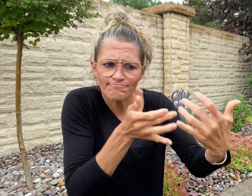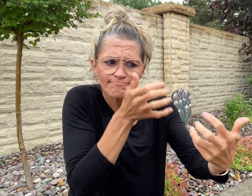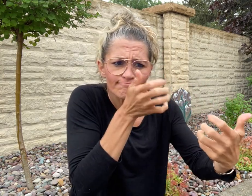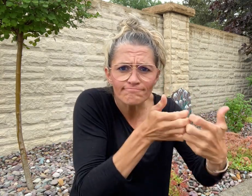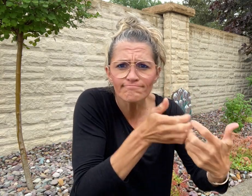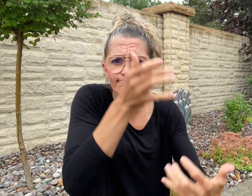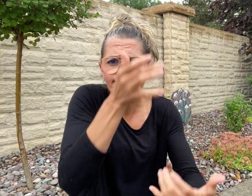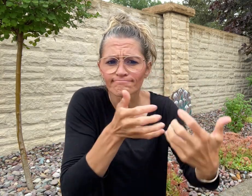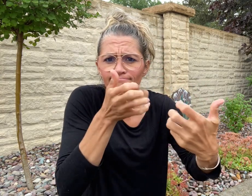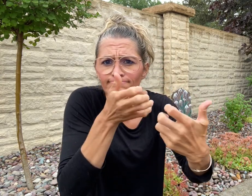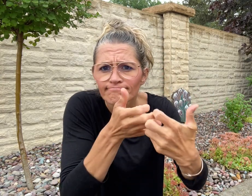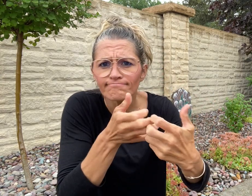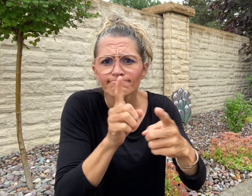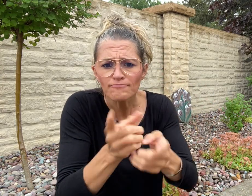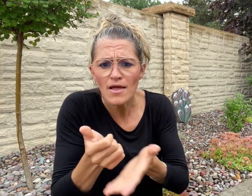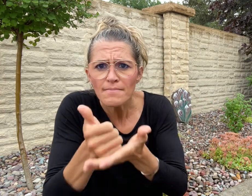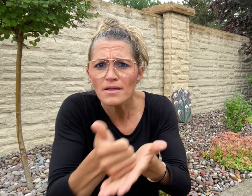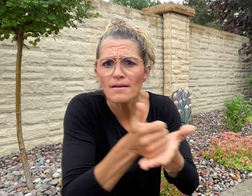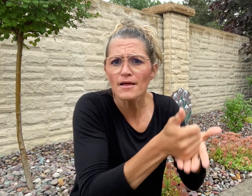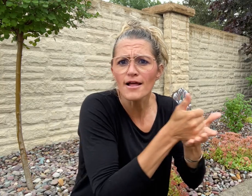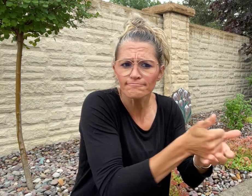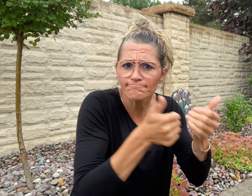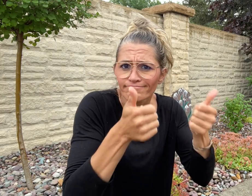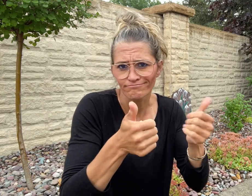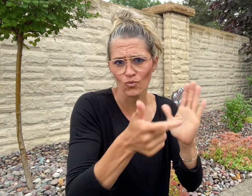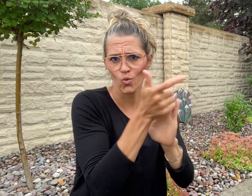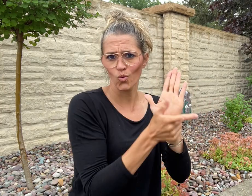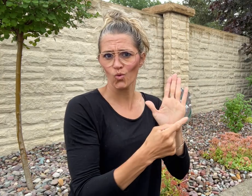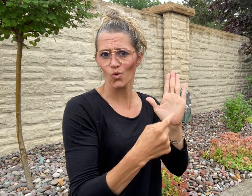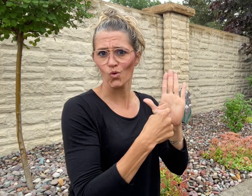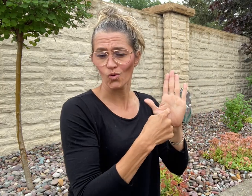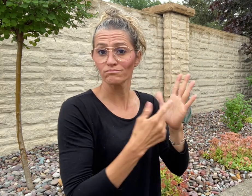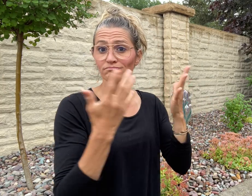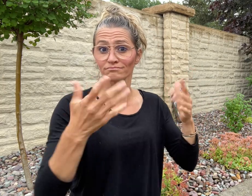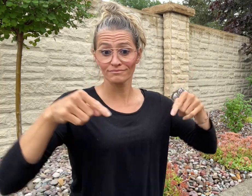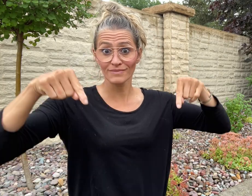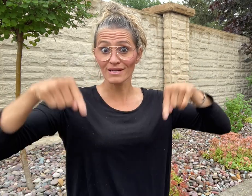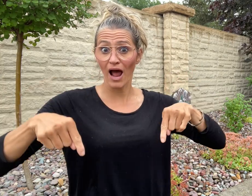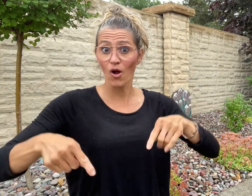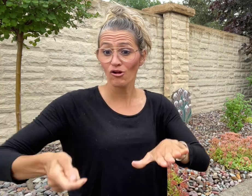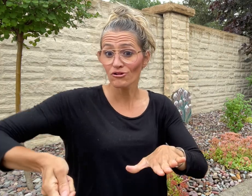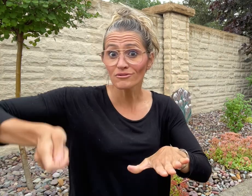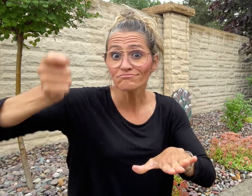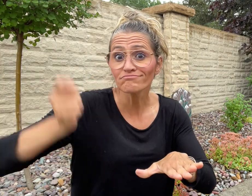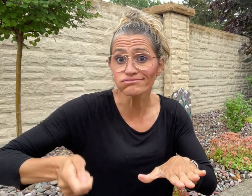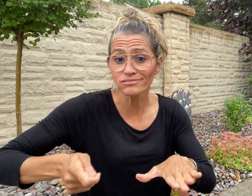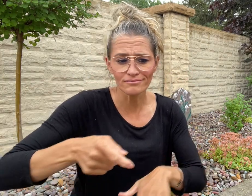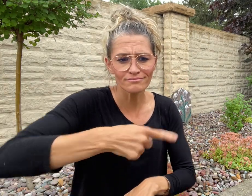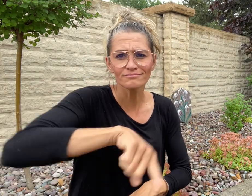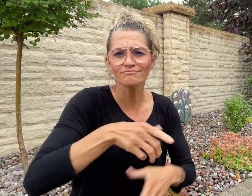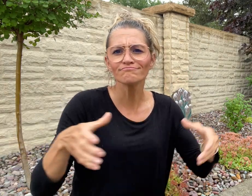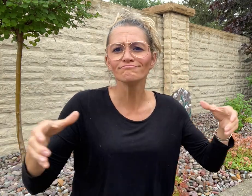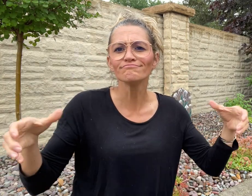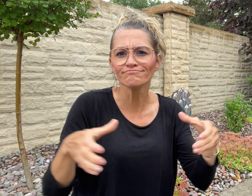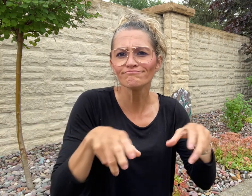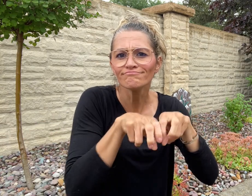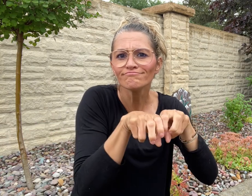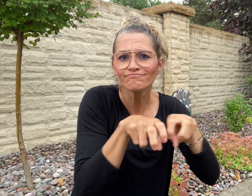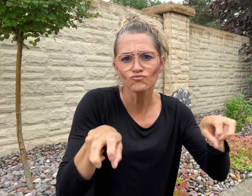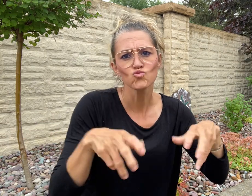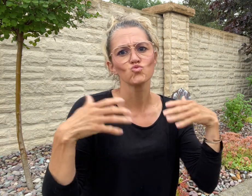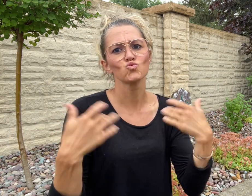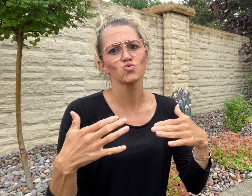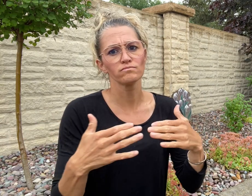In this case, the jury sent a strong message to Walmart and